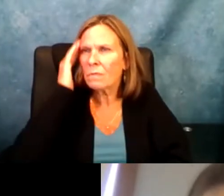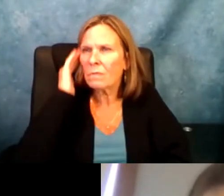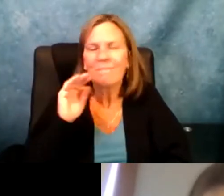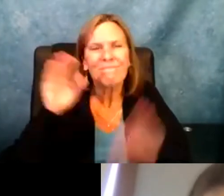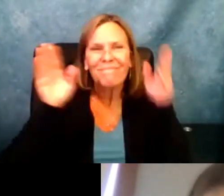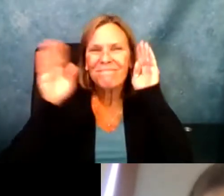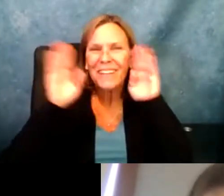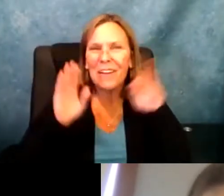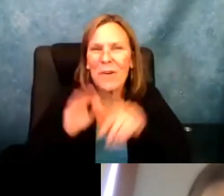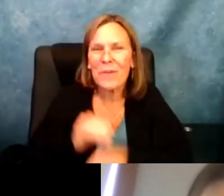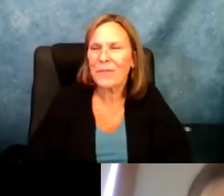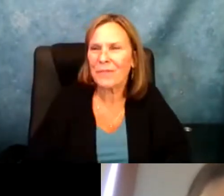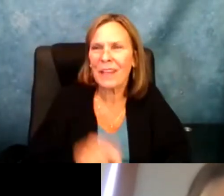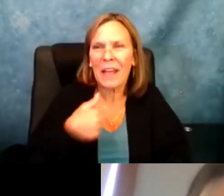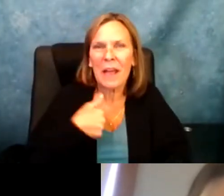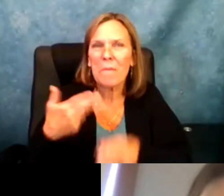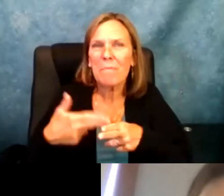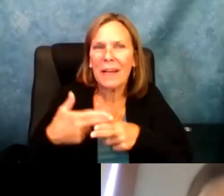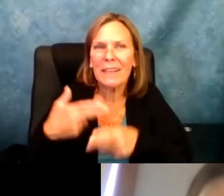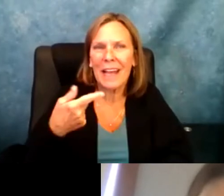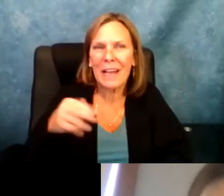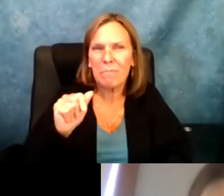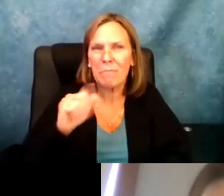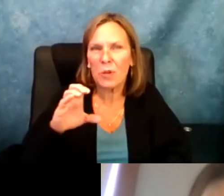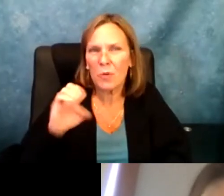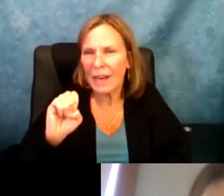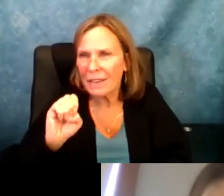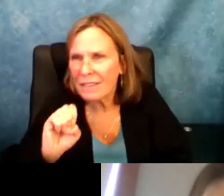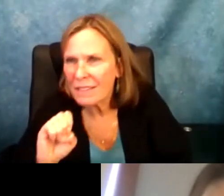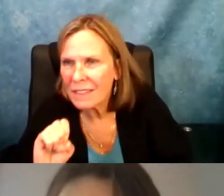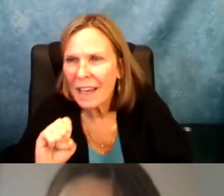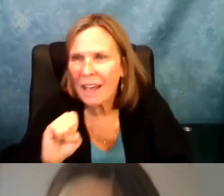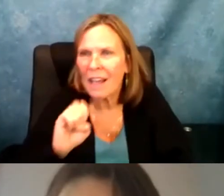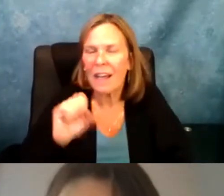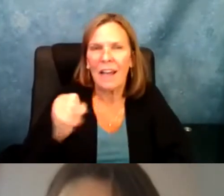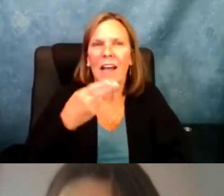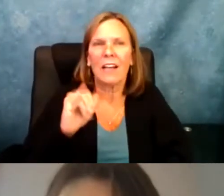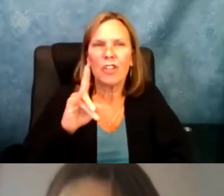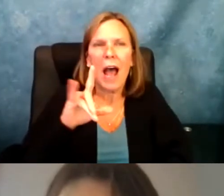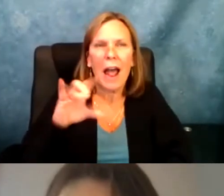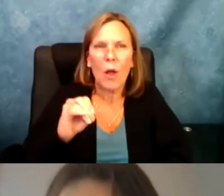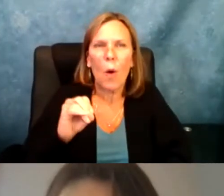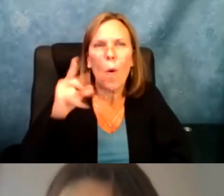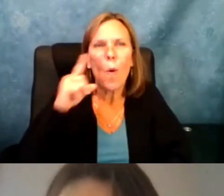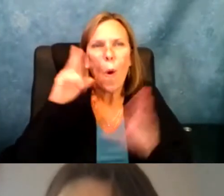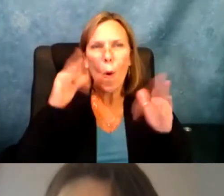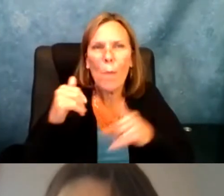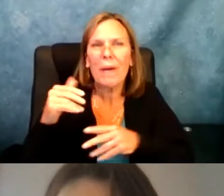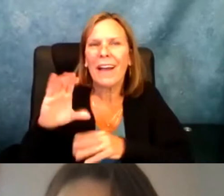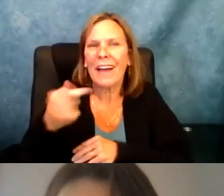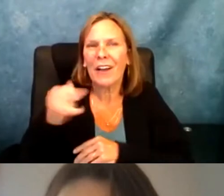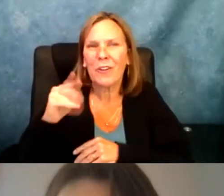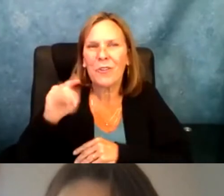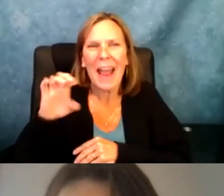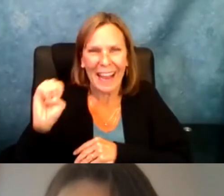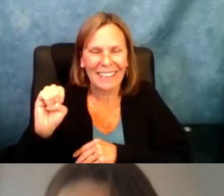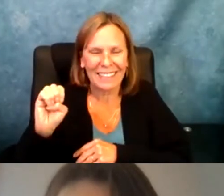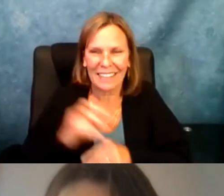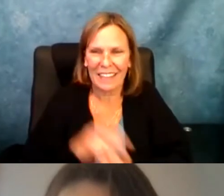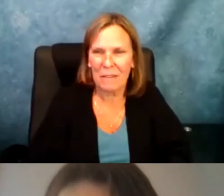themselves?